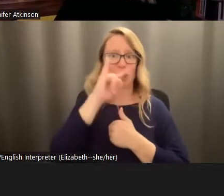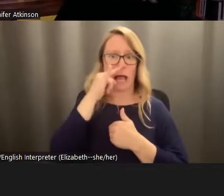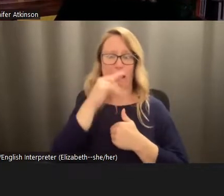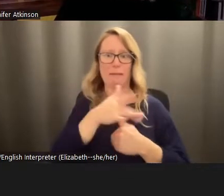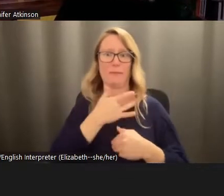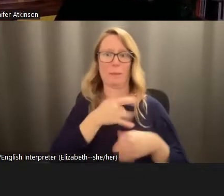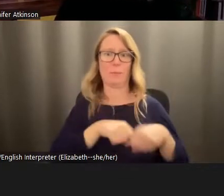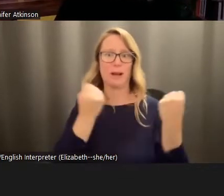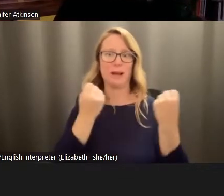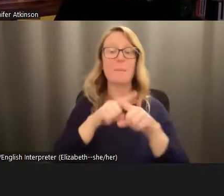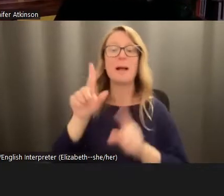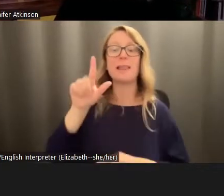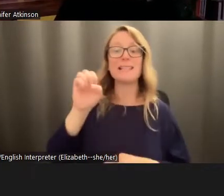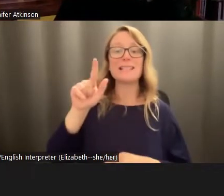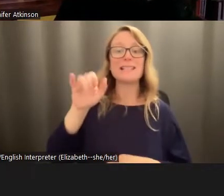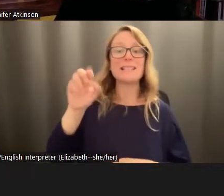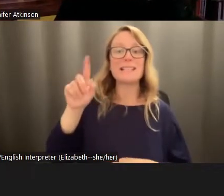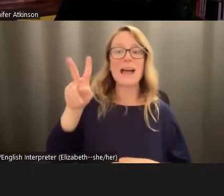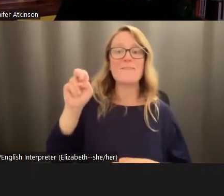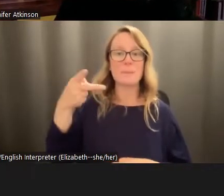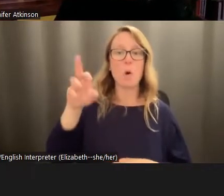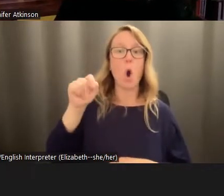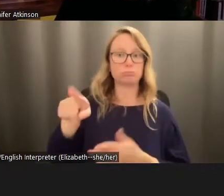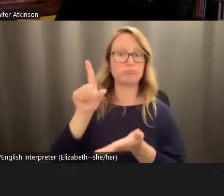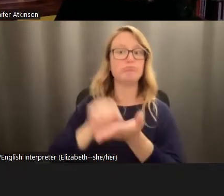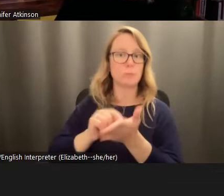Leslie Devonport has a book on this. It's the one the green one